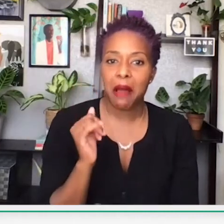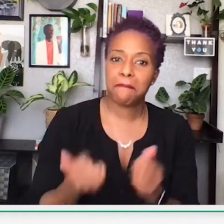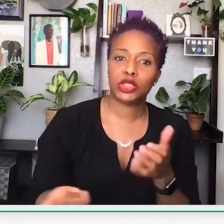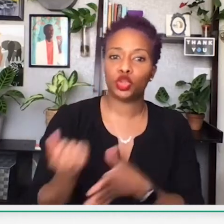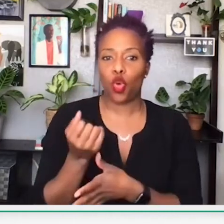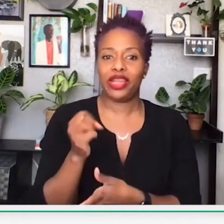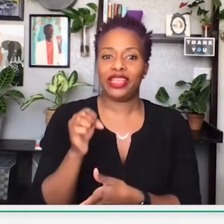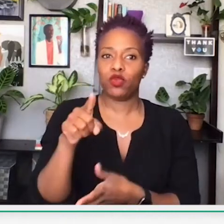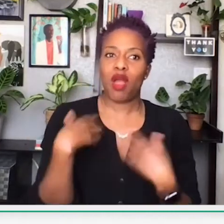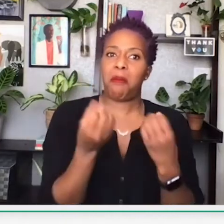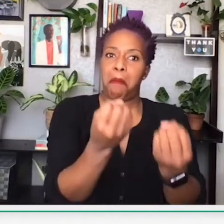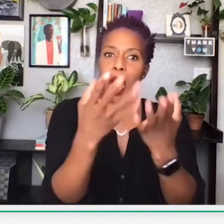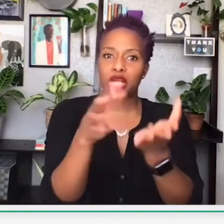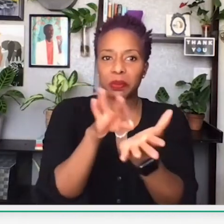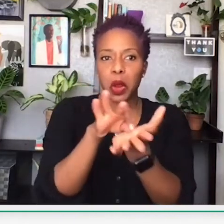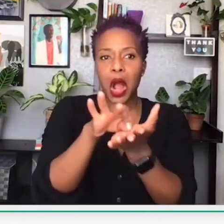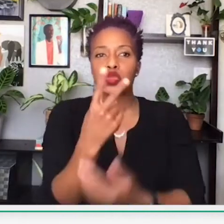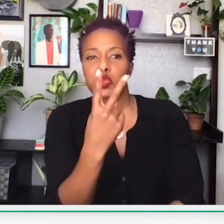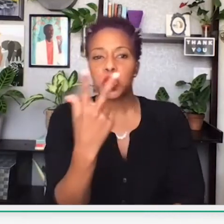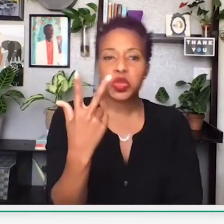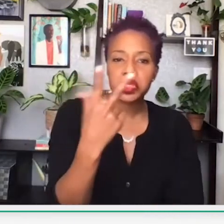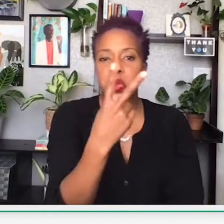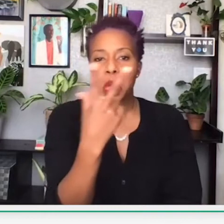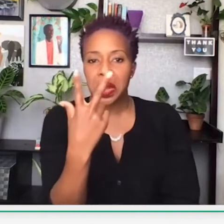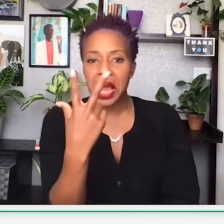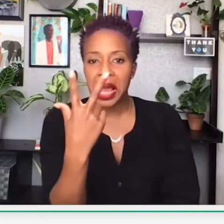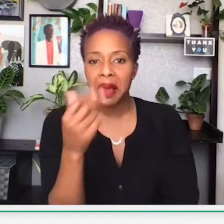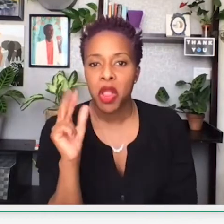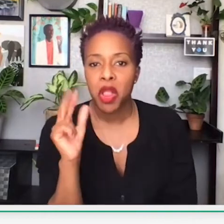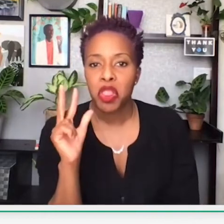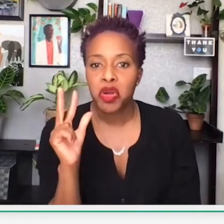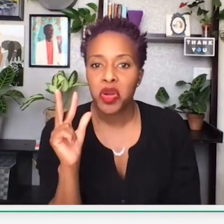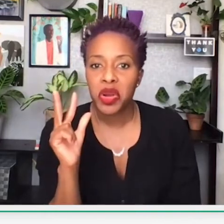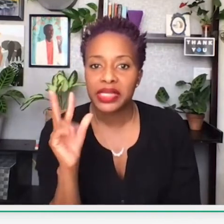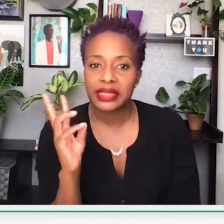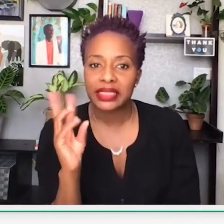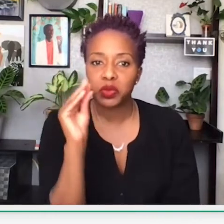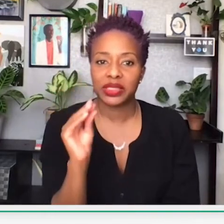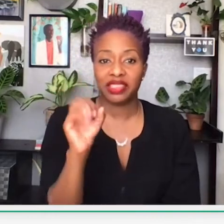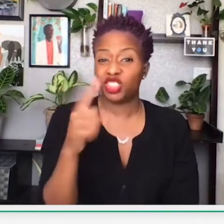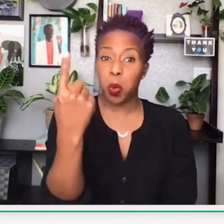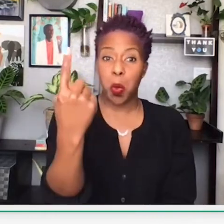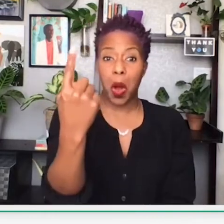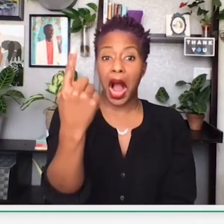it seems like the majority of you have multiple accounts. It seems like you guys have about 2-3